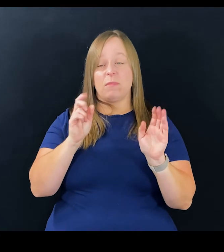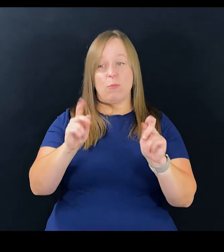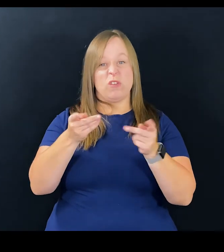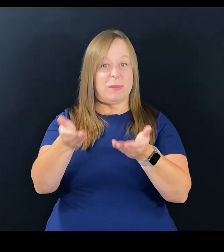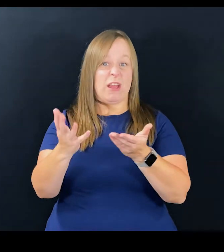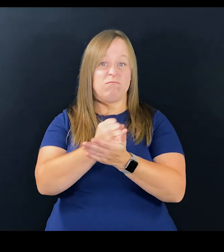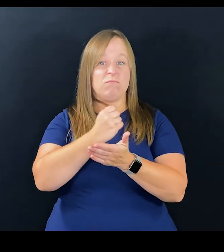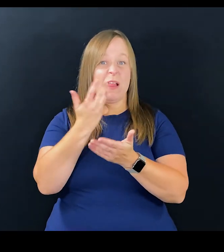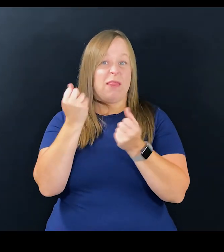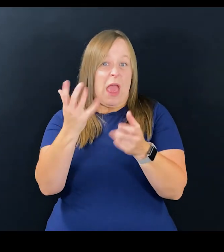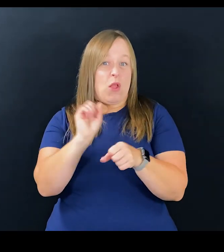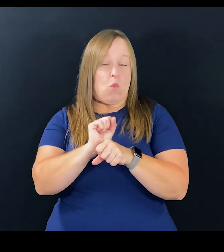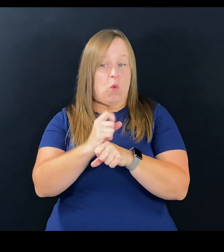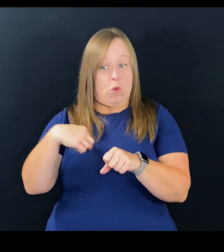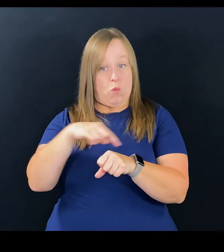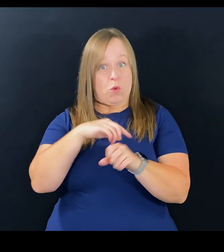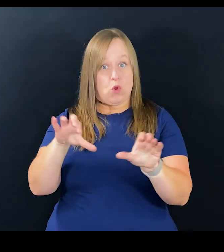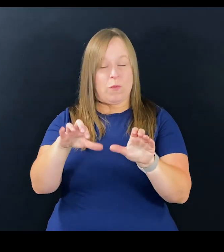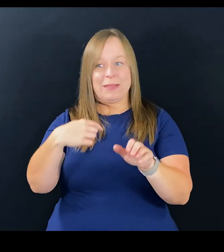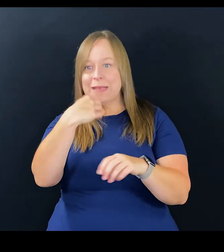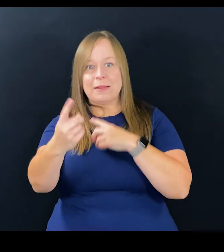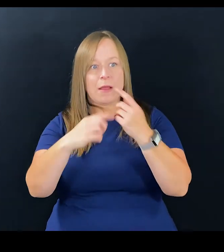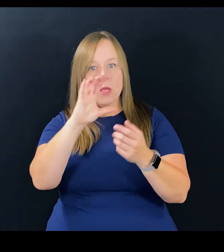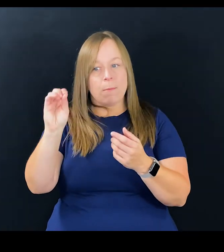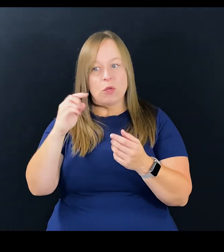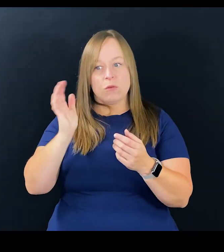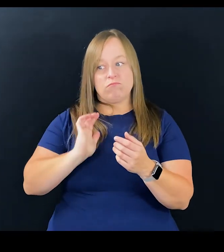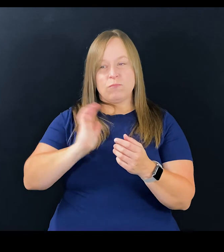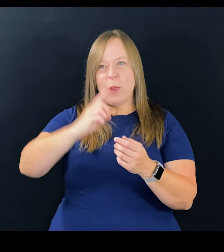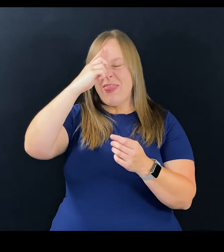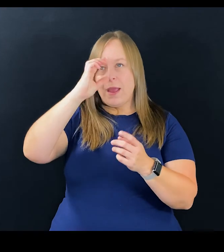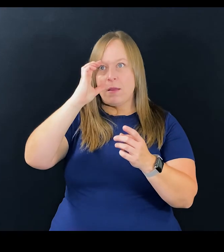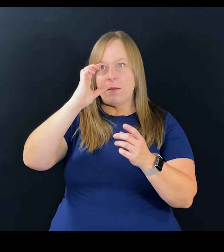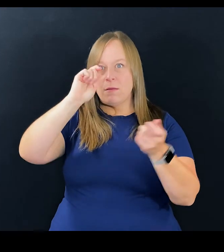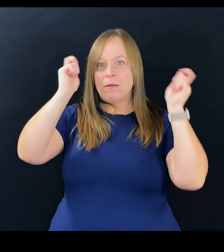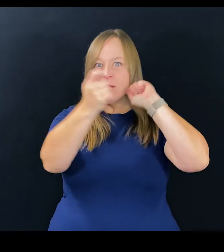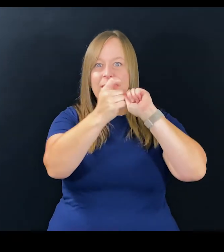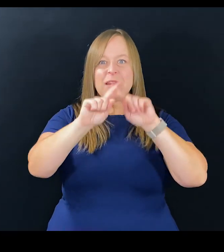And I think they will be there. So a lot of the work that we're doing is telling companies, hey, you had to think different,